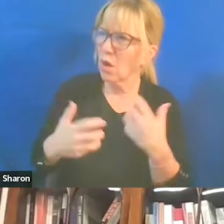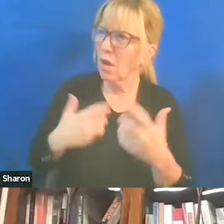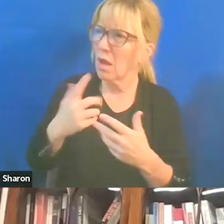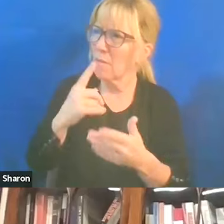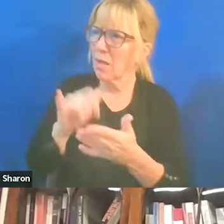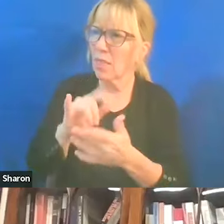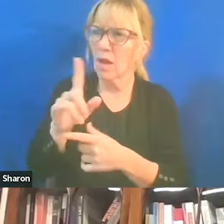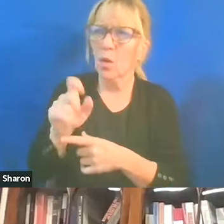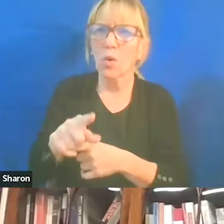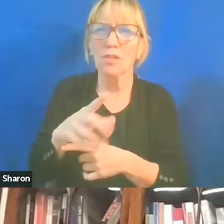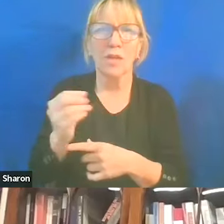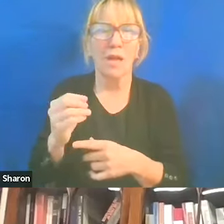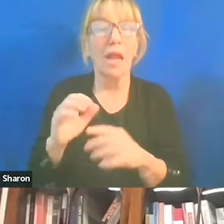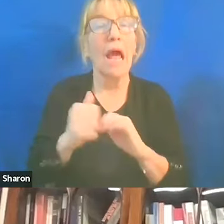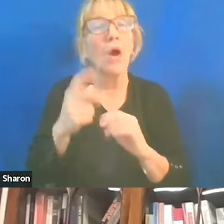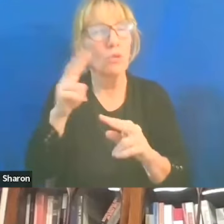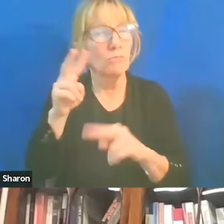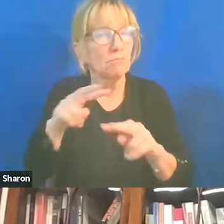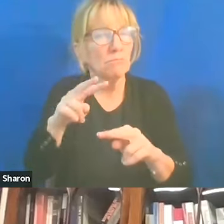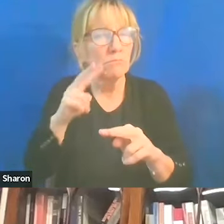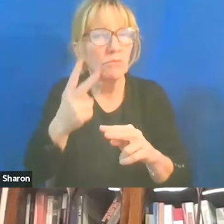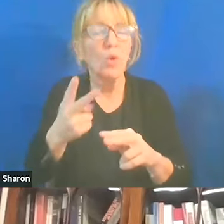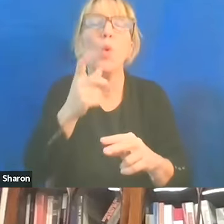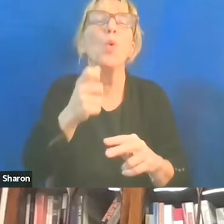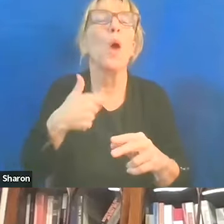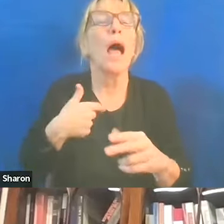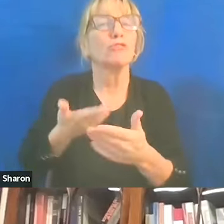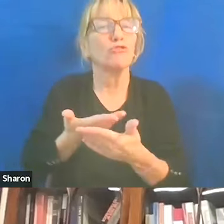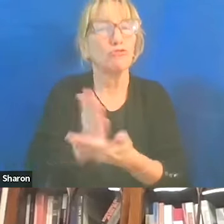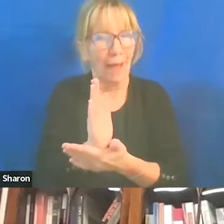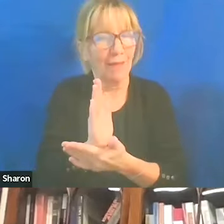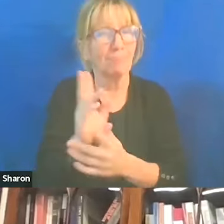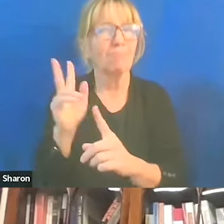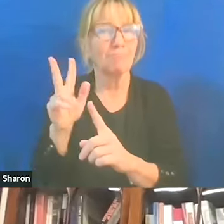And how do you see that? Like, who has a right to talk about these issues